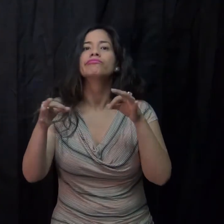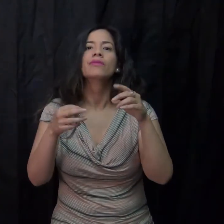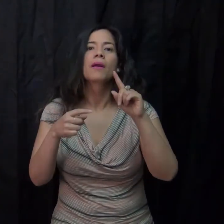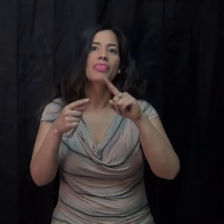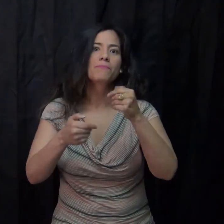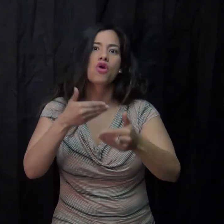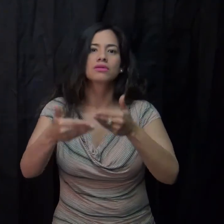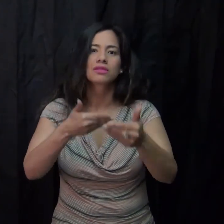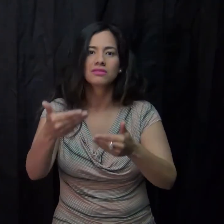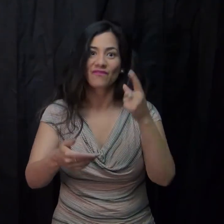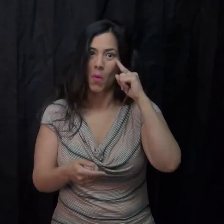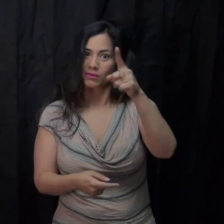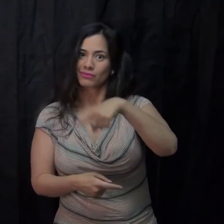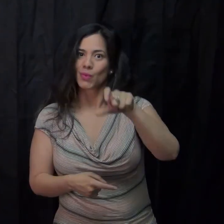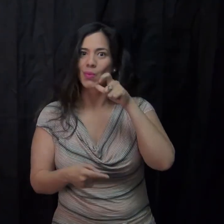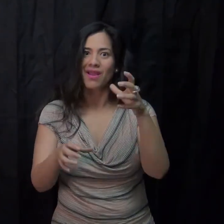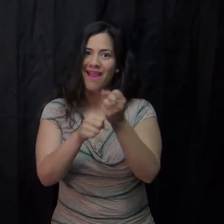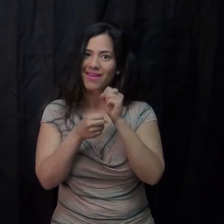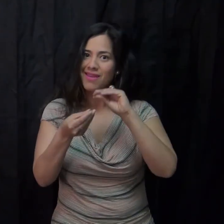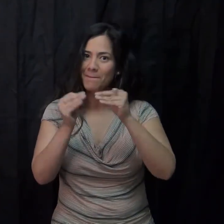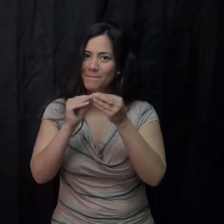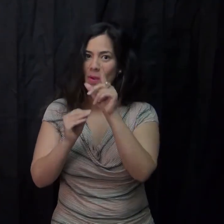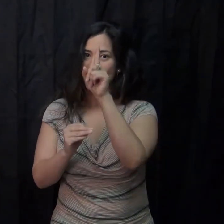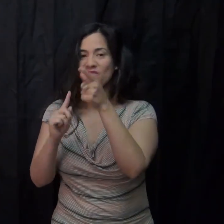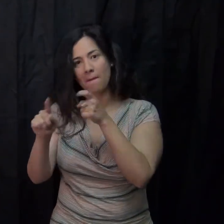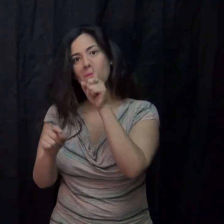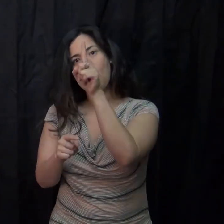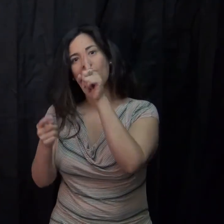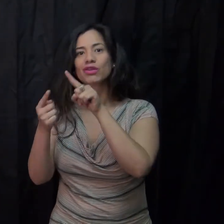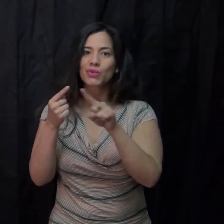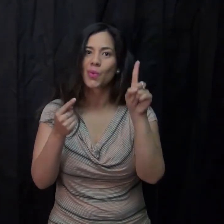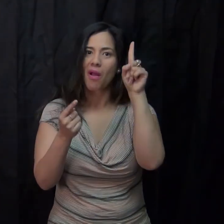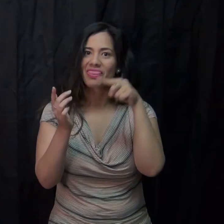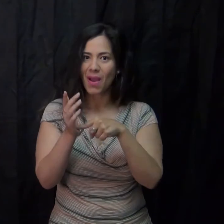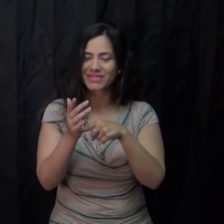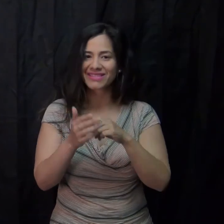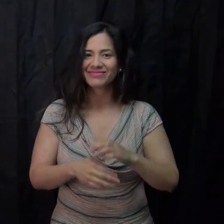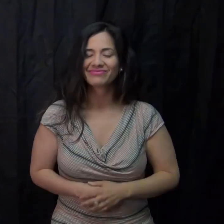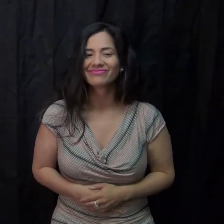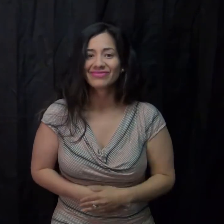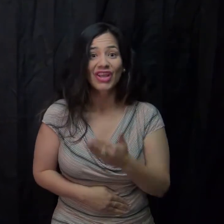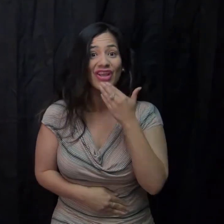to explain the process for those who got lottery number between 1 and 1000